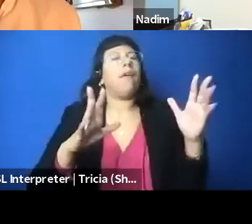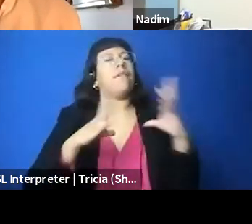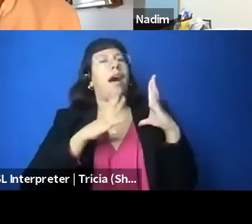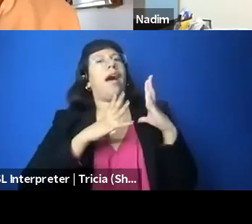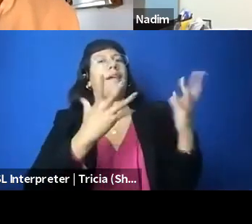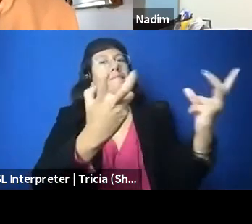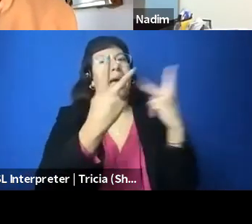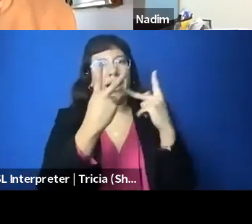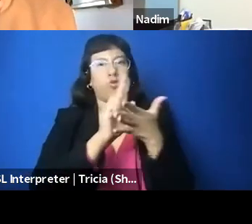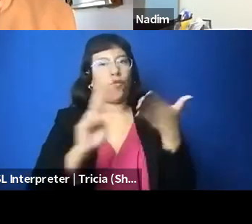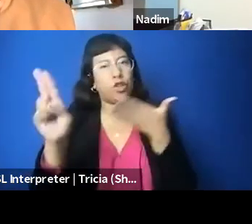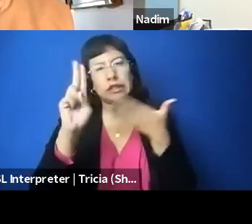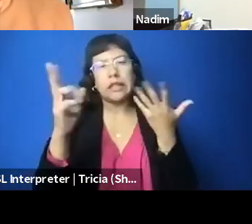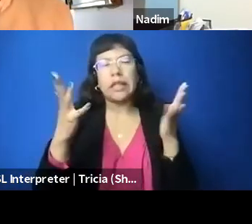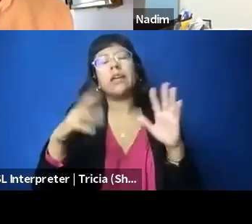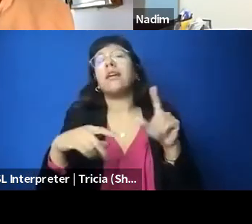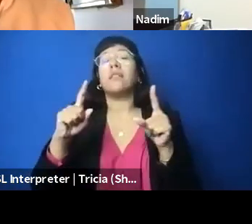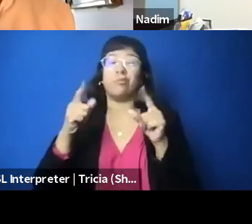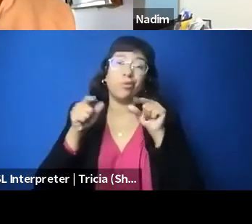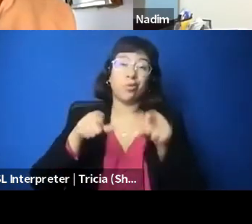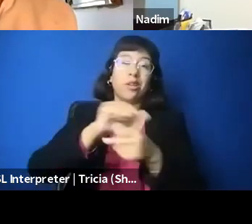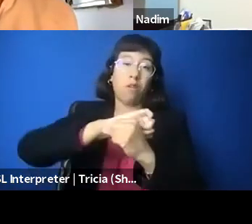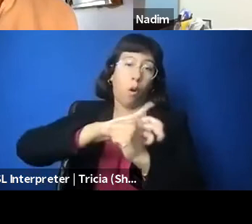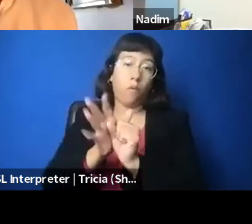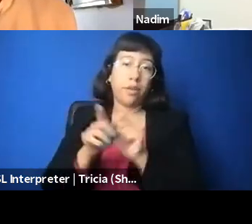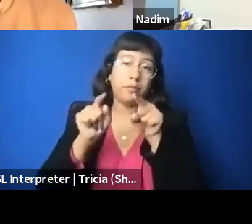and eventually, you know, we filed a complaint recently, and this is, we just learned,